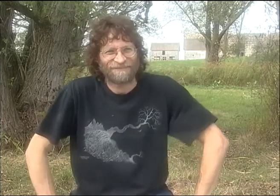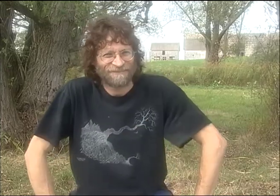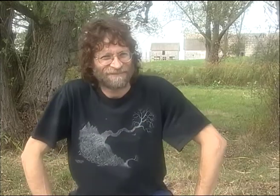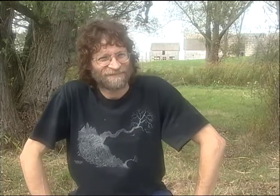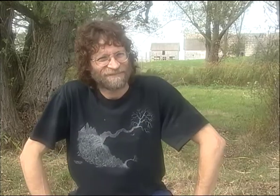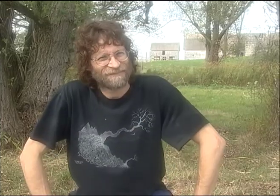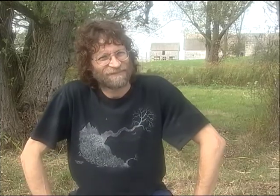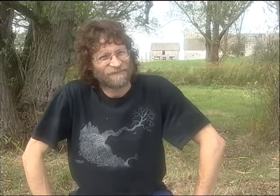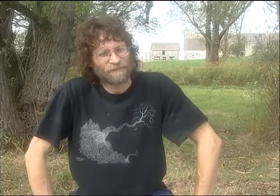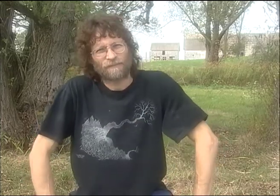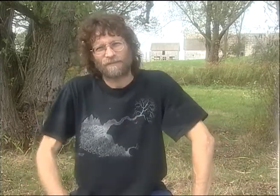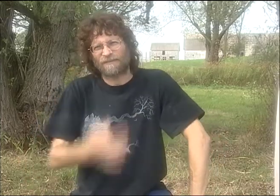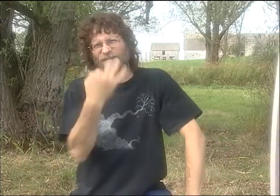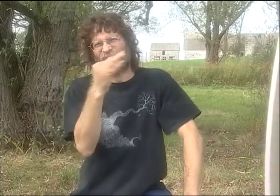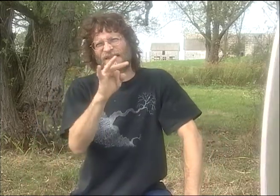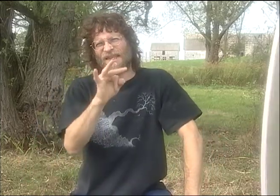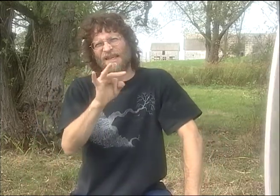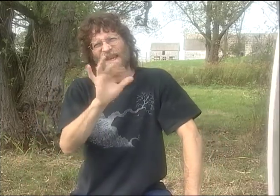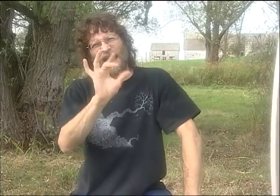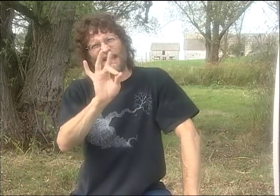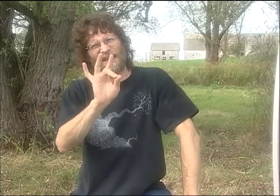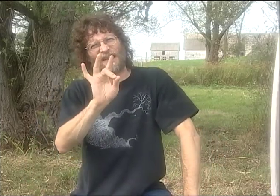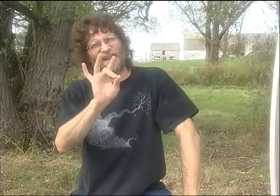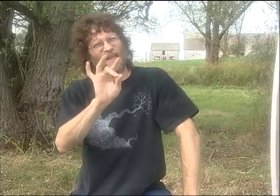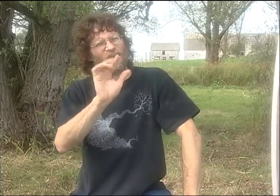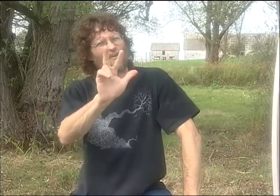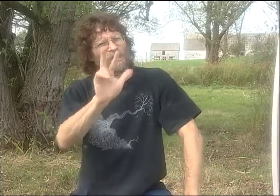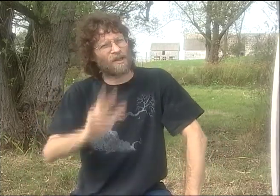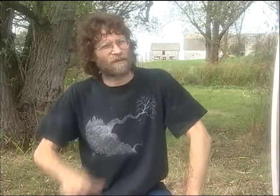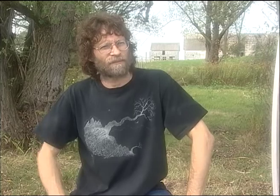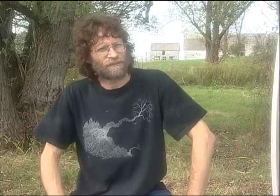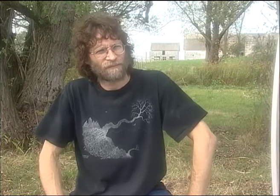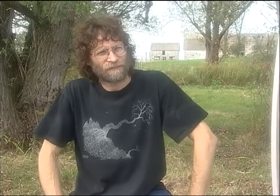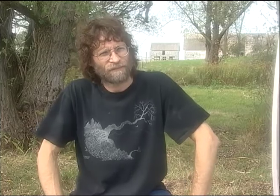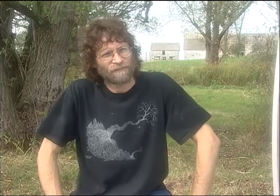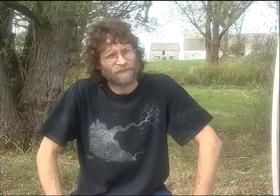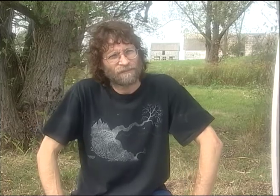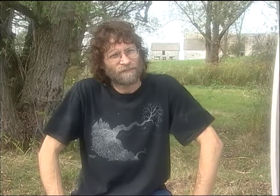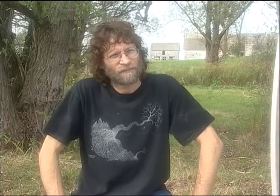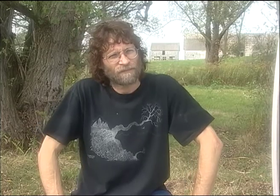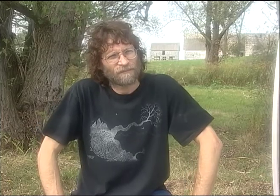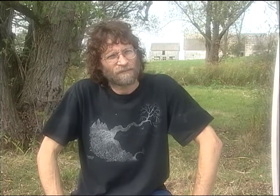OF MY SIGN LANGUAGE LEARNING OCCURRED. AND THAT WAS 1983.